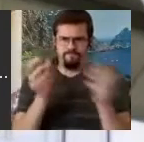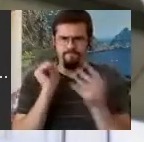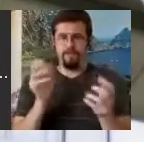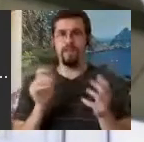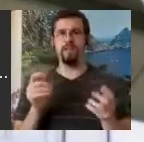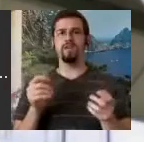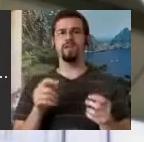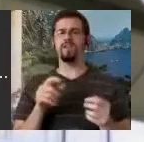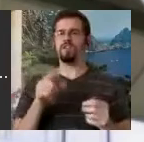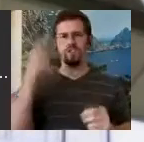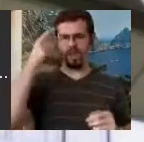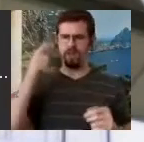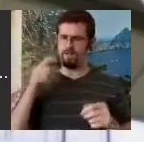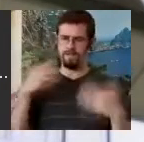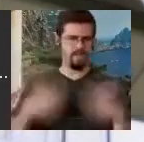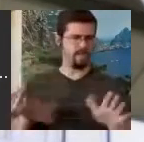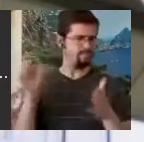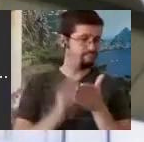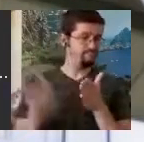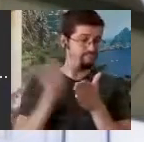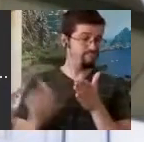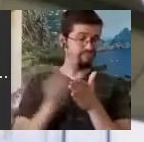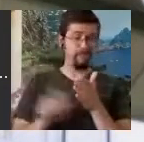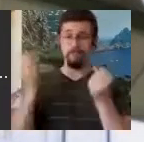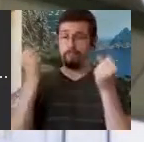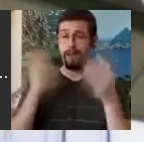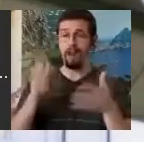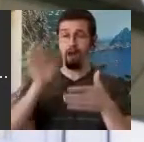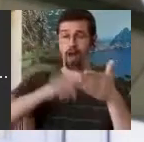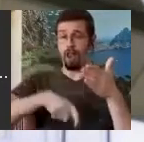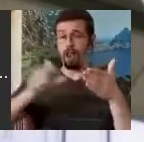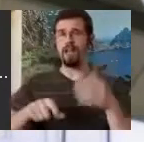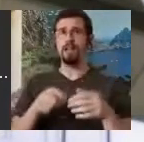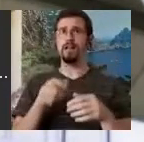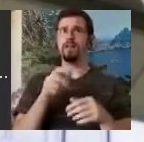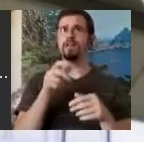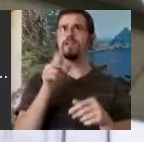articles of a newspaper looking at somebody signing she wanted to write it